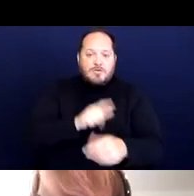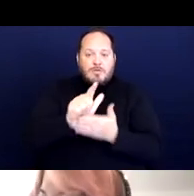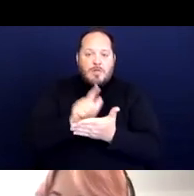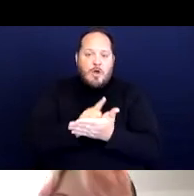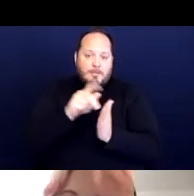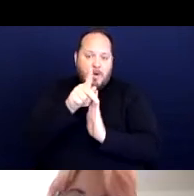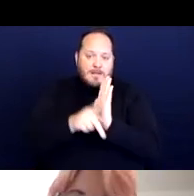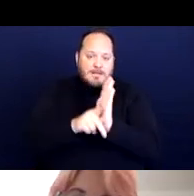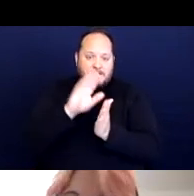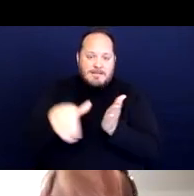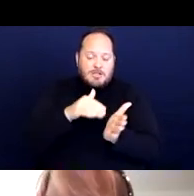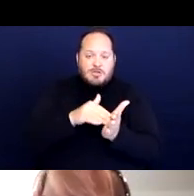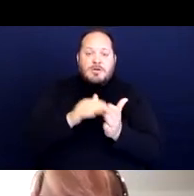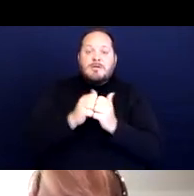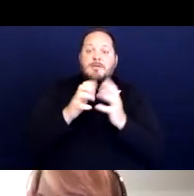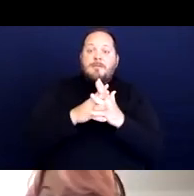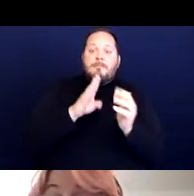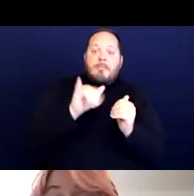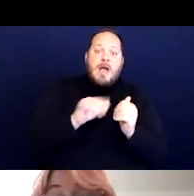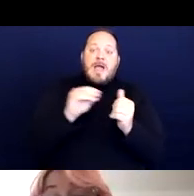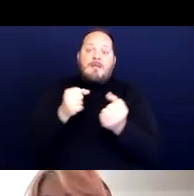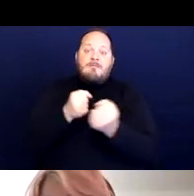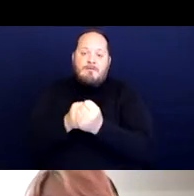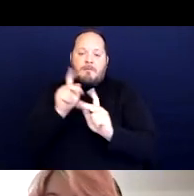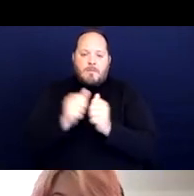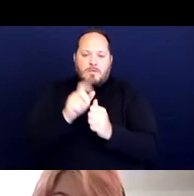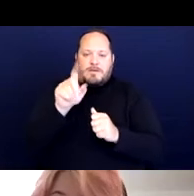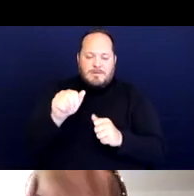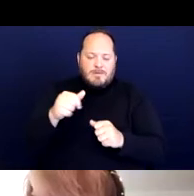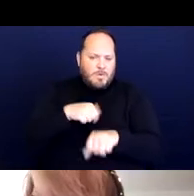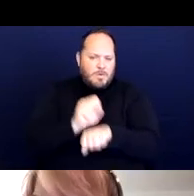by and for people with disabilities. And we work on a wide range of issues